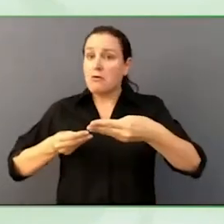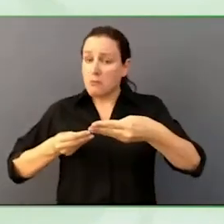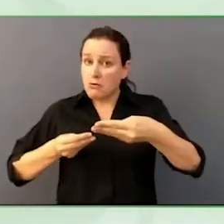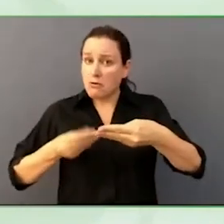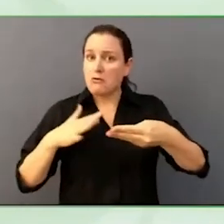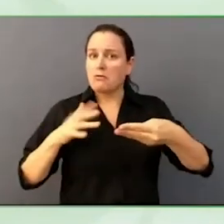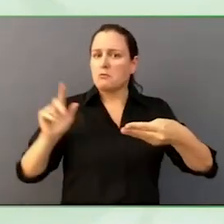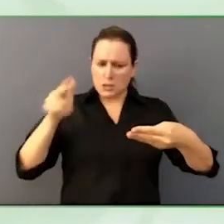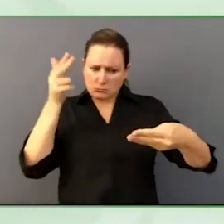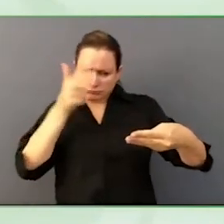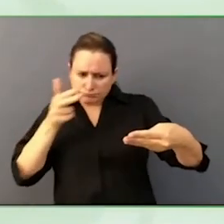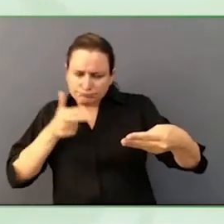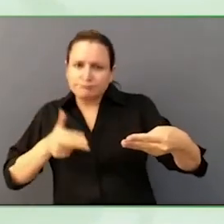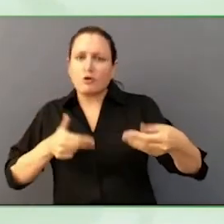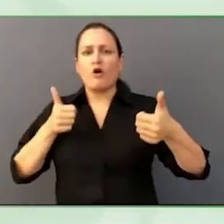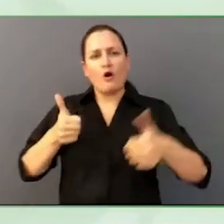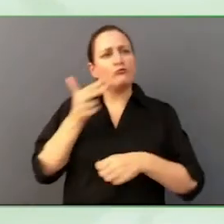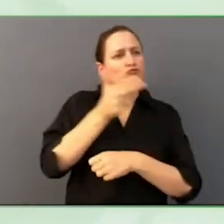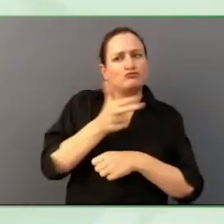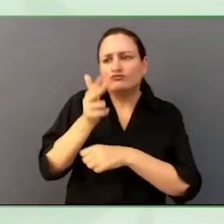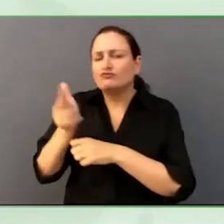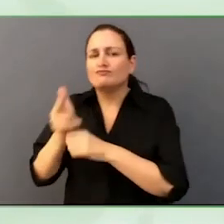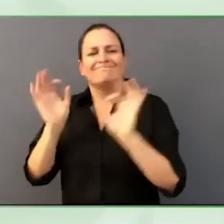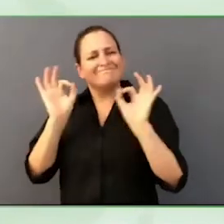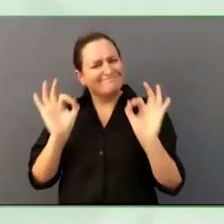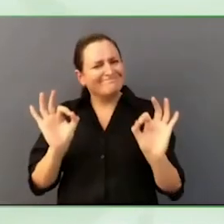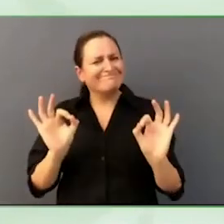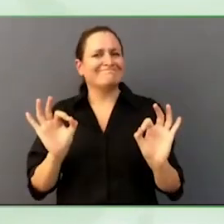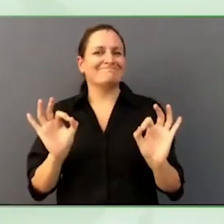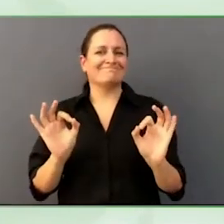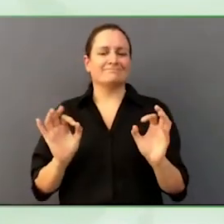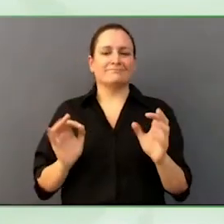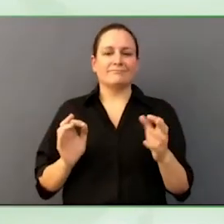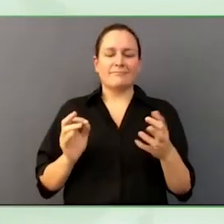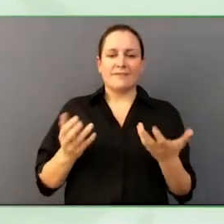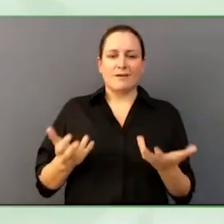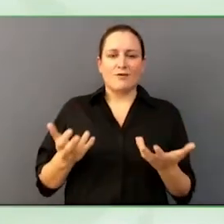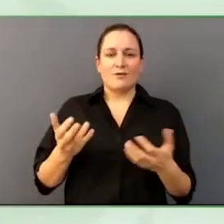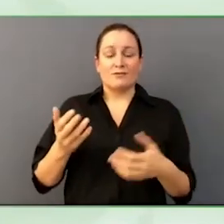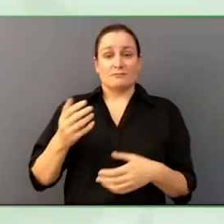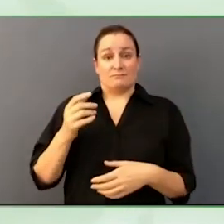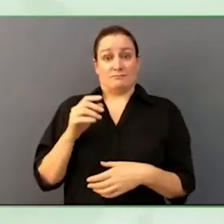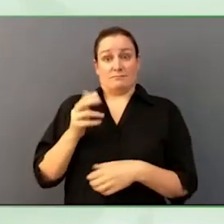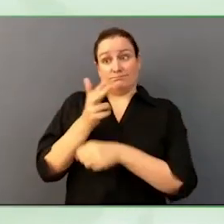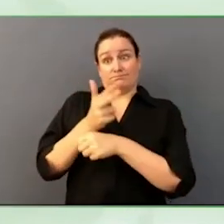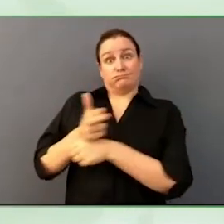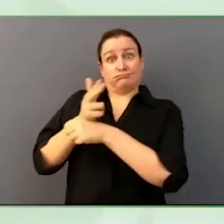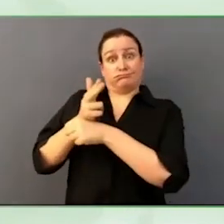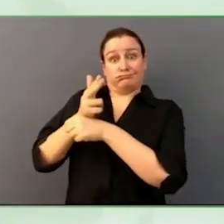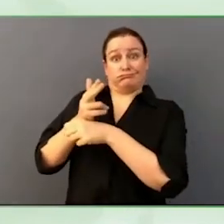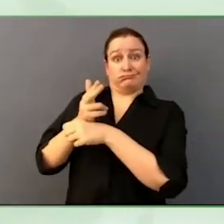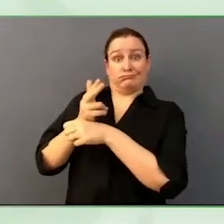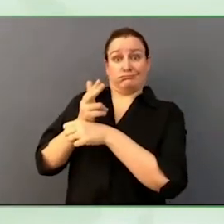and many other aspects that come together with making media institutions. The same as all the other institutions, accessible and